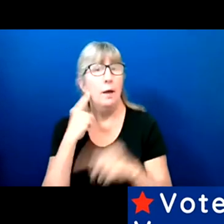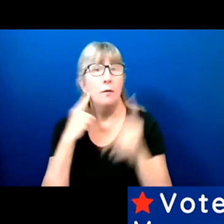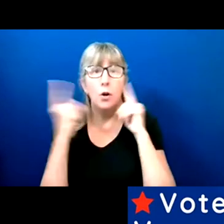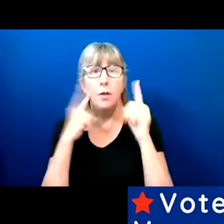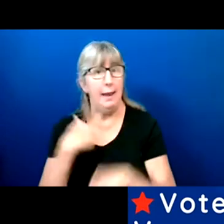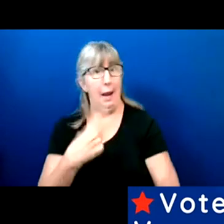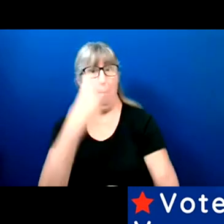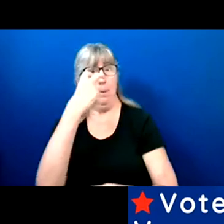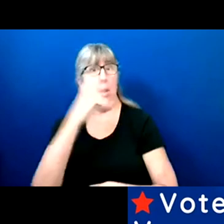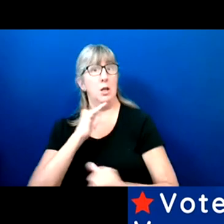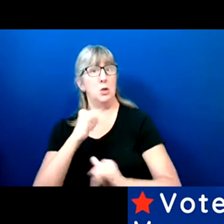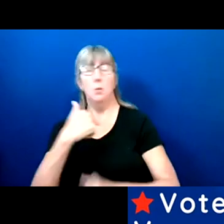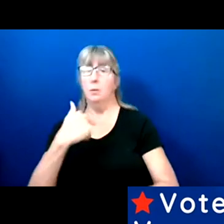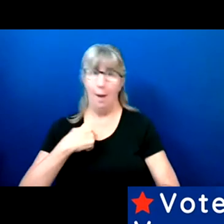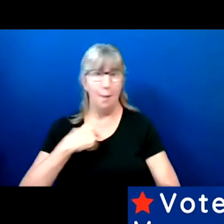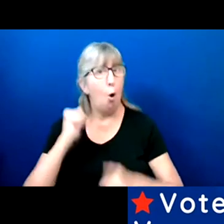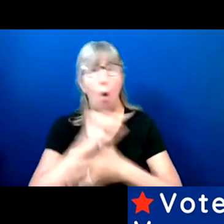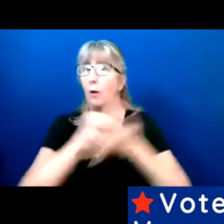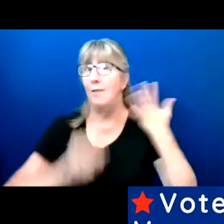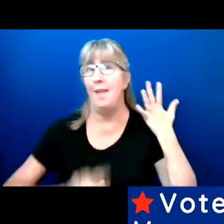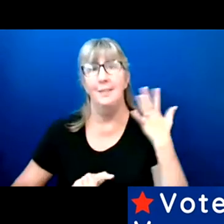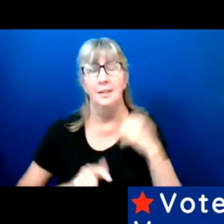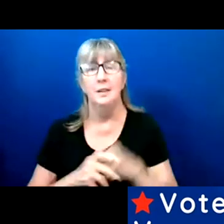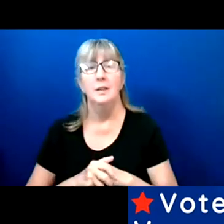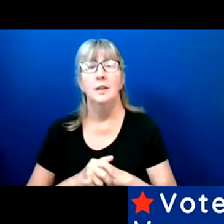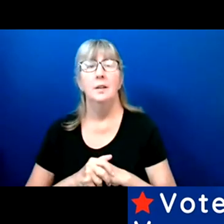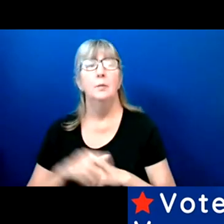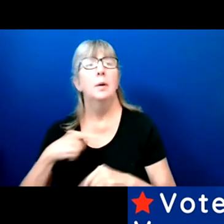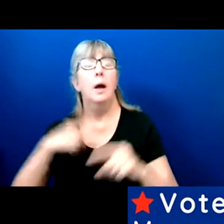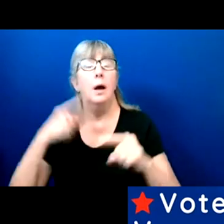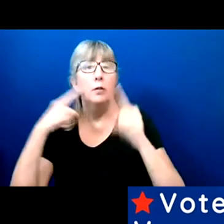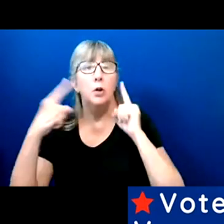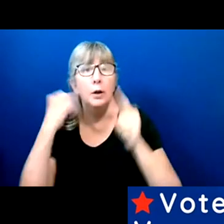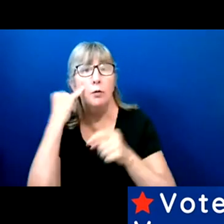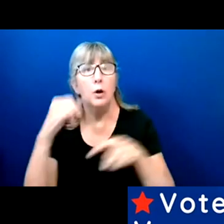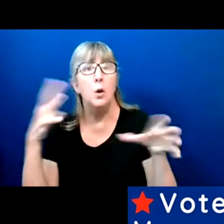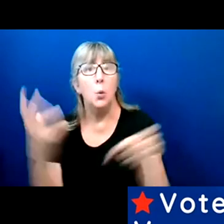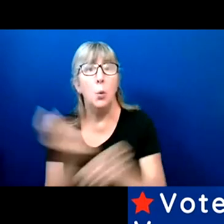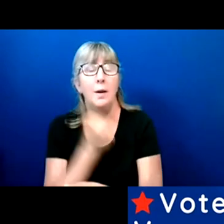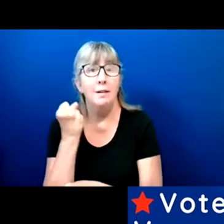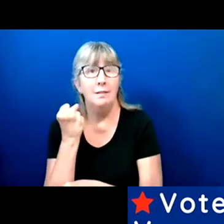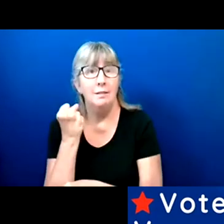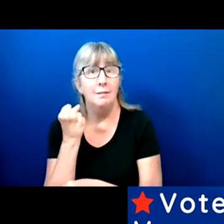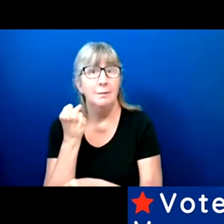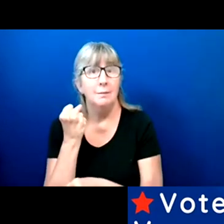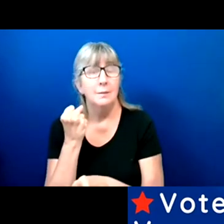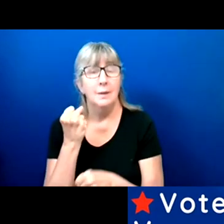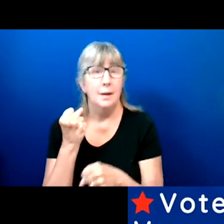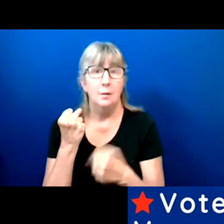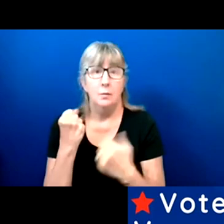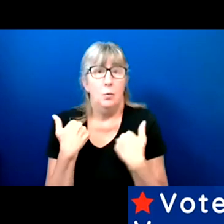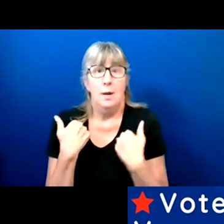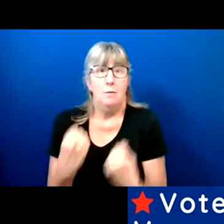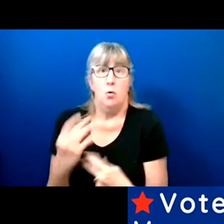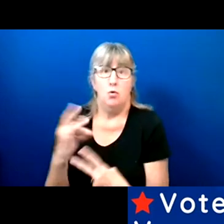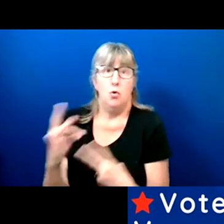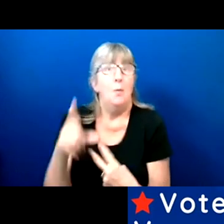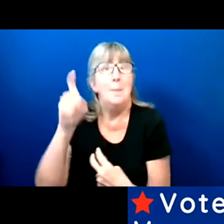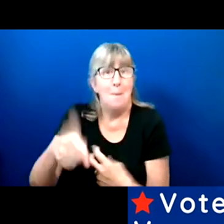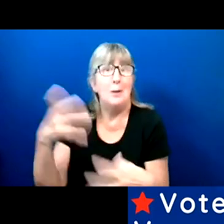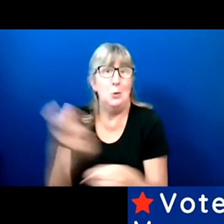But I feel that if we're going to win this fight, and we have no choice, we must win.